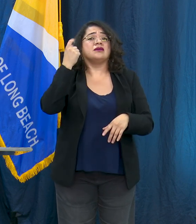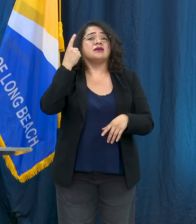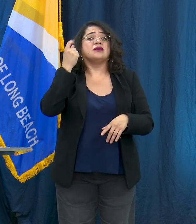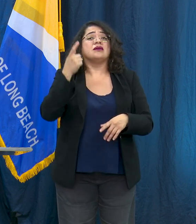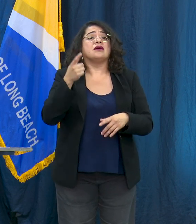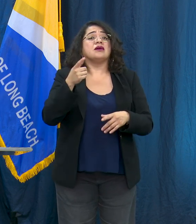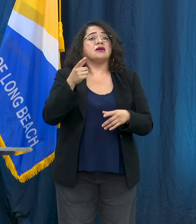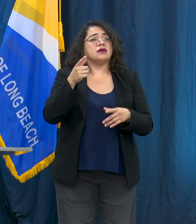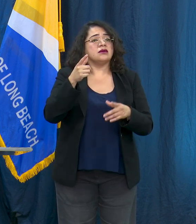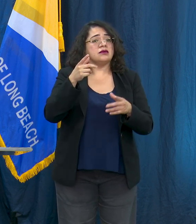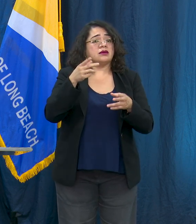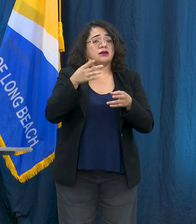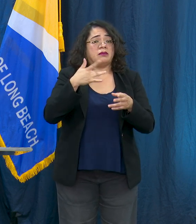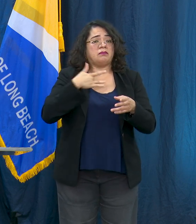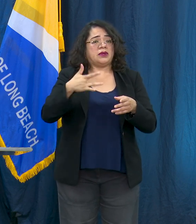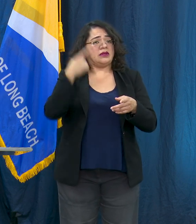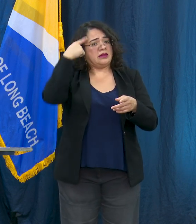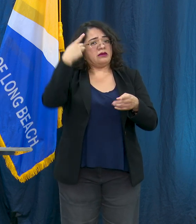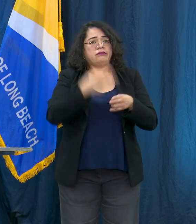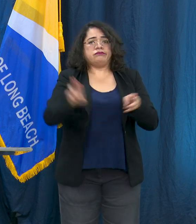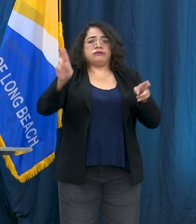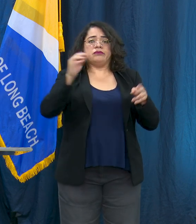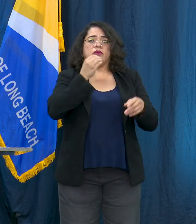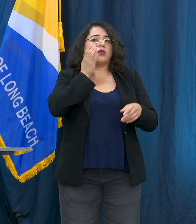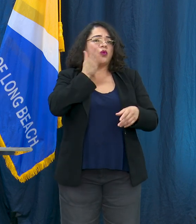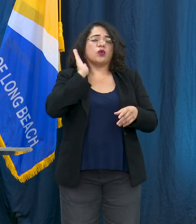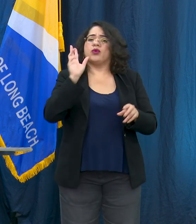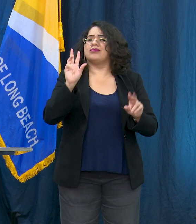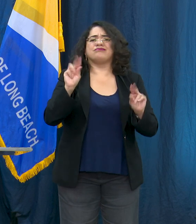occurs. Our COVID pandemic only elevates the need to assist those who are most